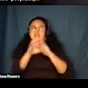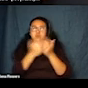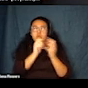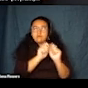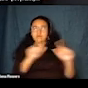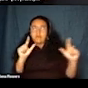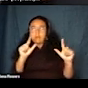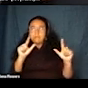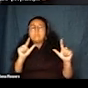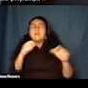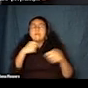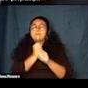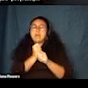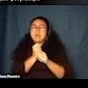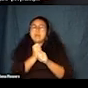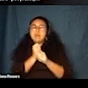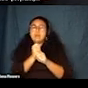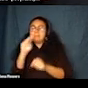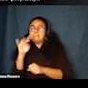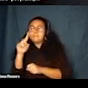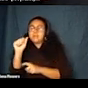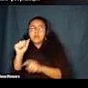spectrum features, and Jason, take it away.